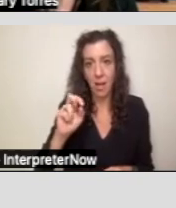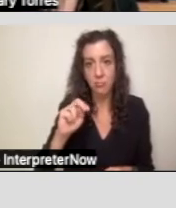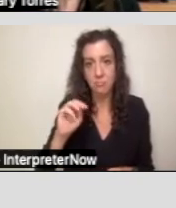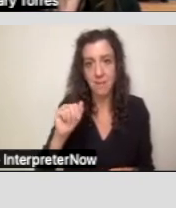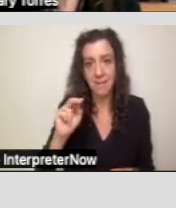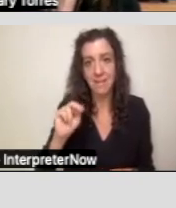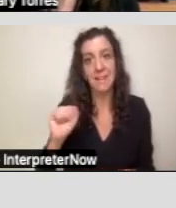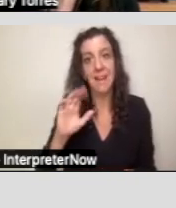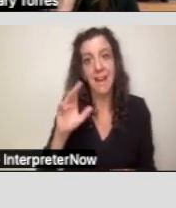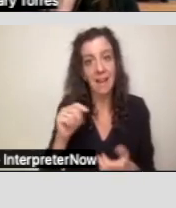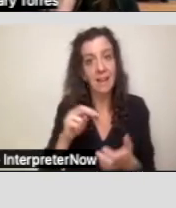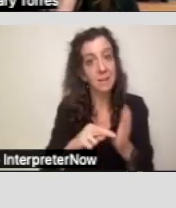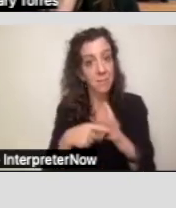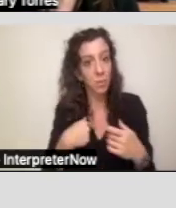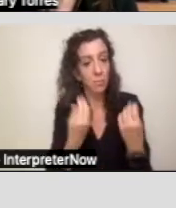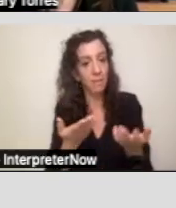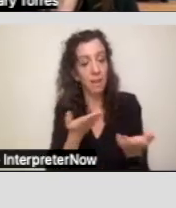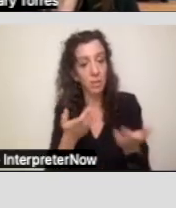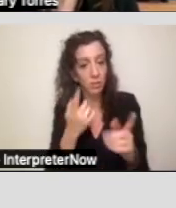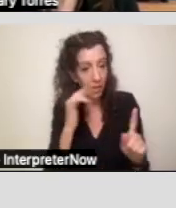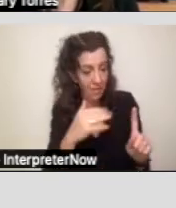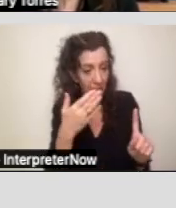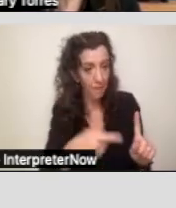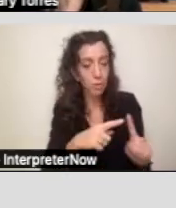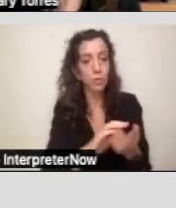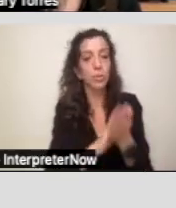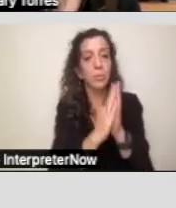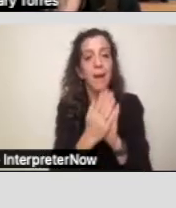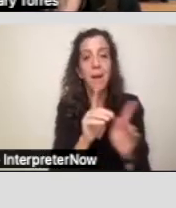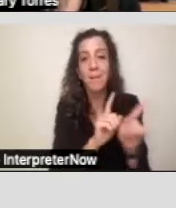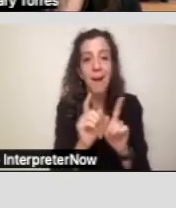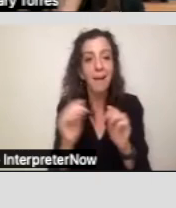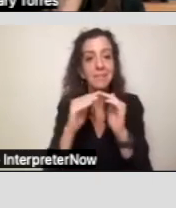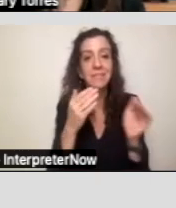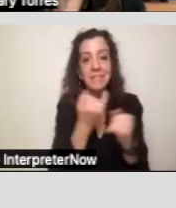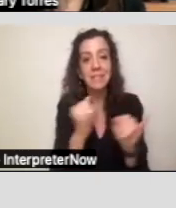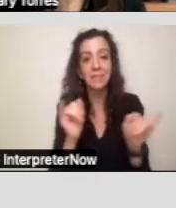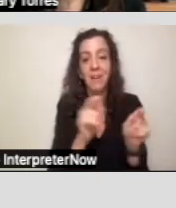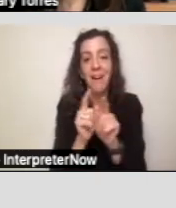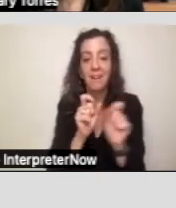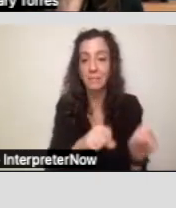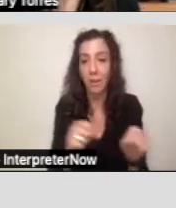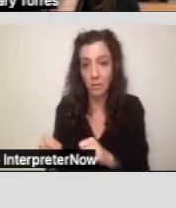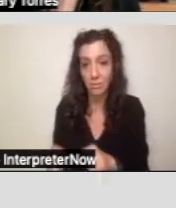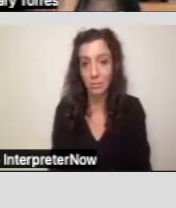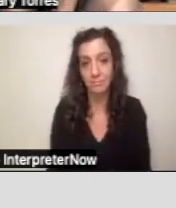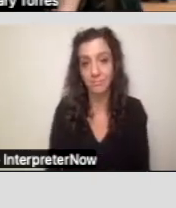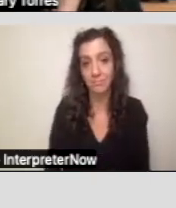services for this person to become as independent as possible, as they would like, in all areas